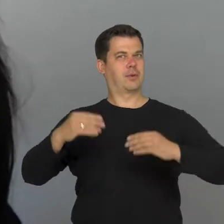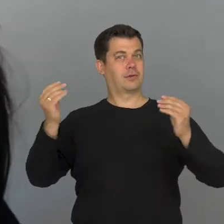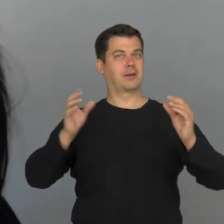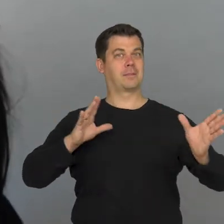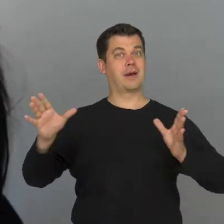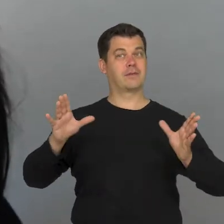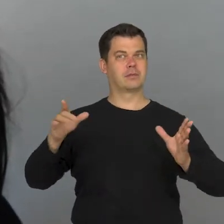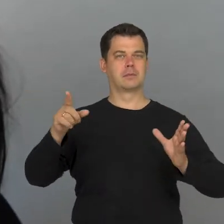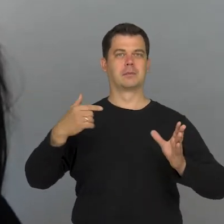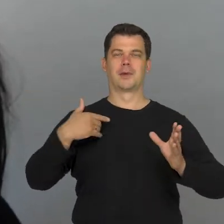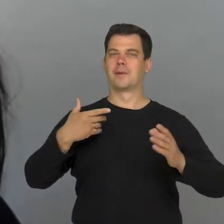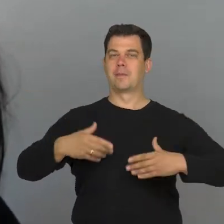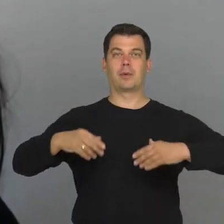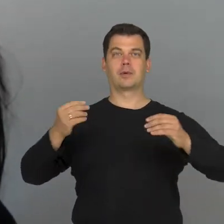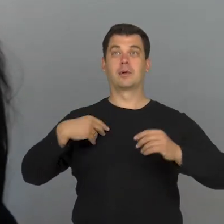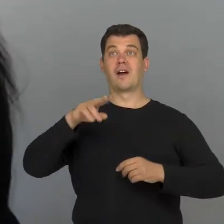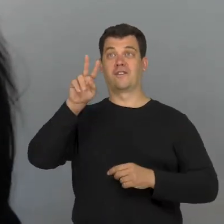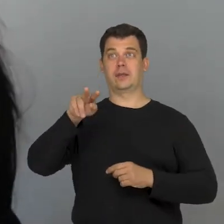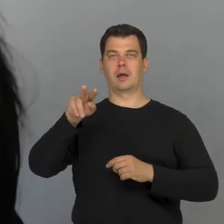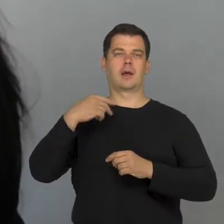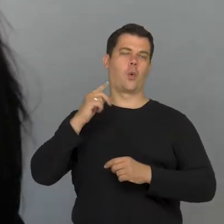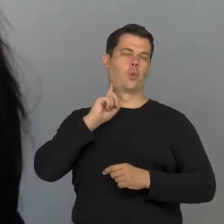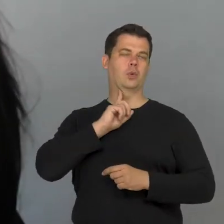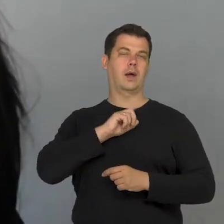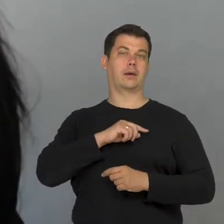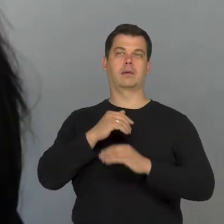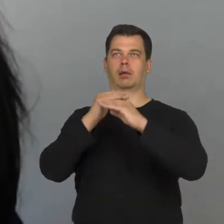what we really see but we pretend not to see it.